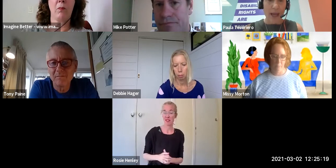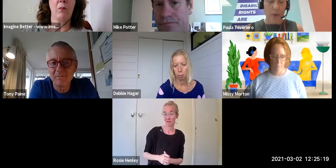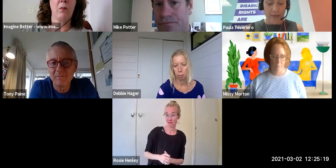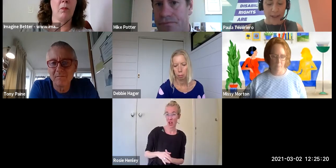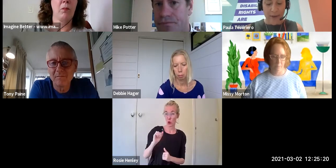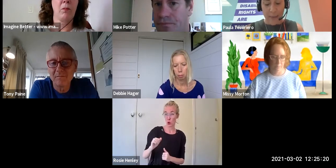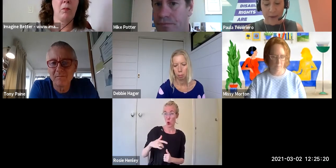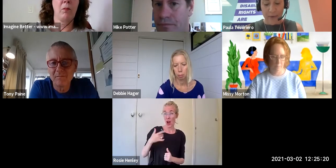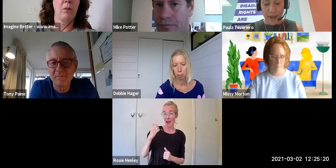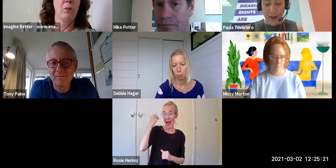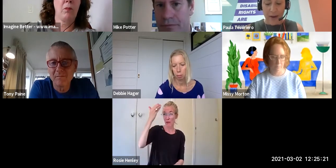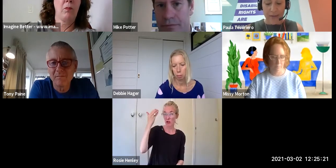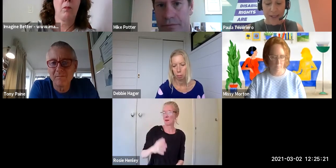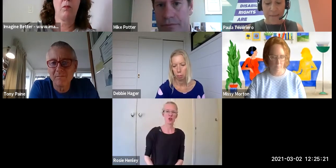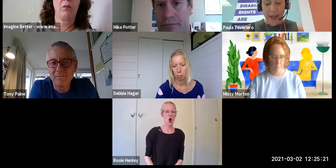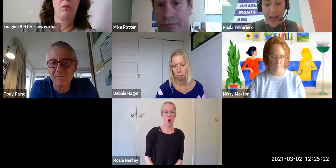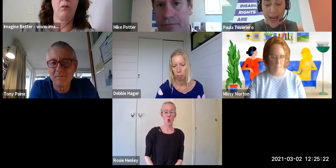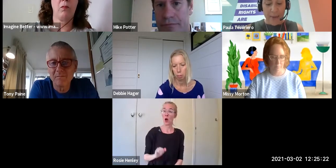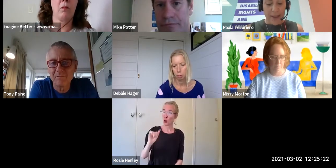to and will never live happy and fulfilling lives.